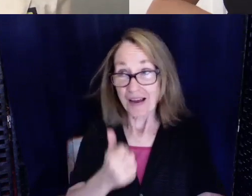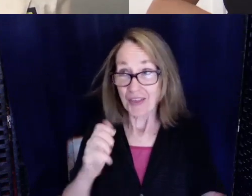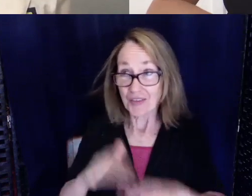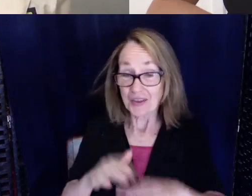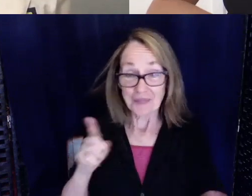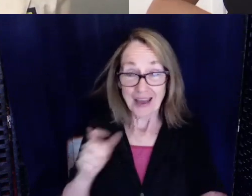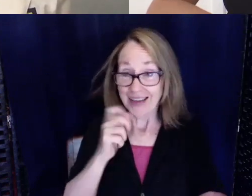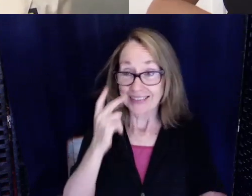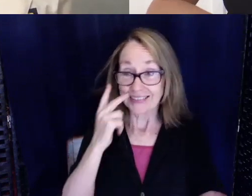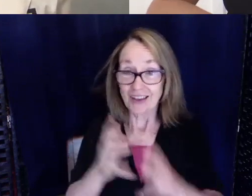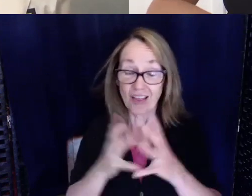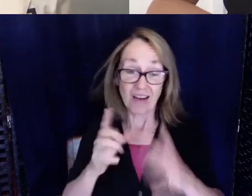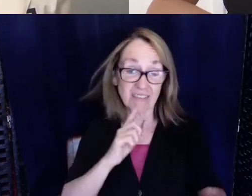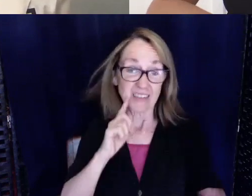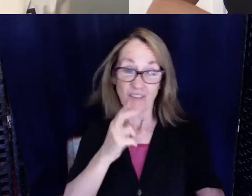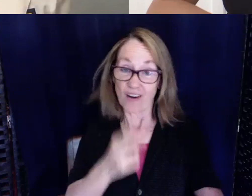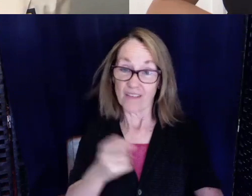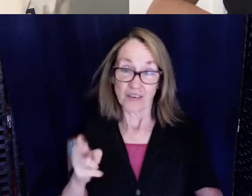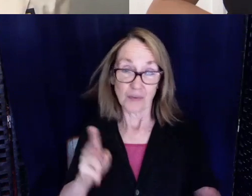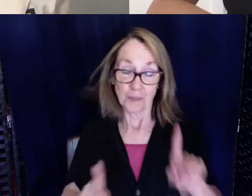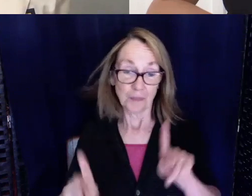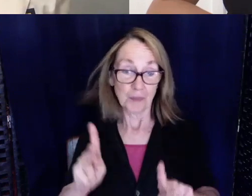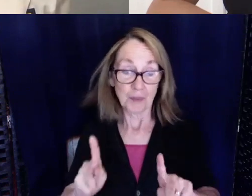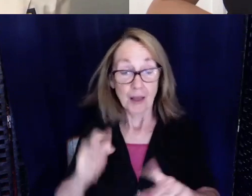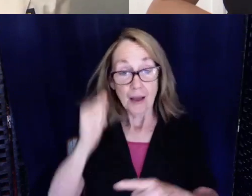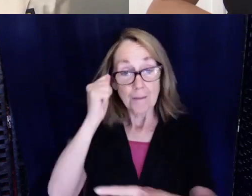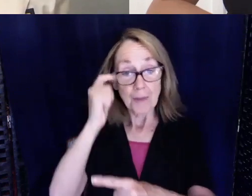a lot of deaf or hard of hearing people. My brother did have a hard of hearing friend